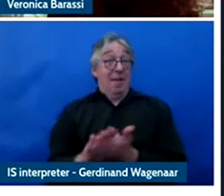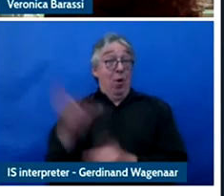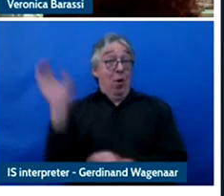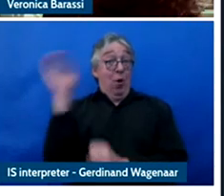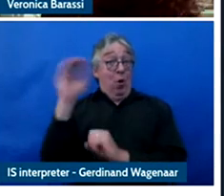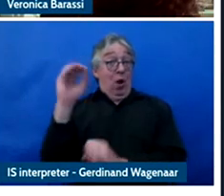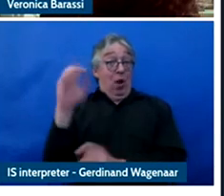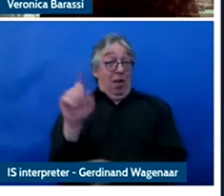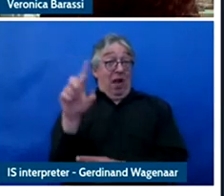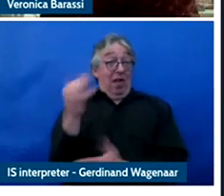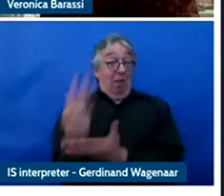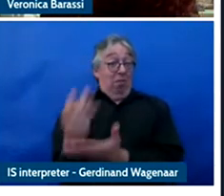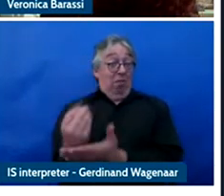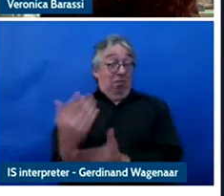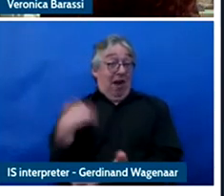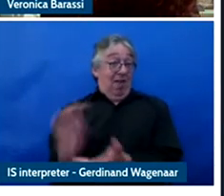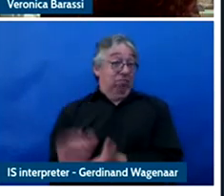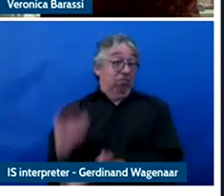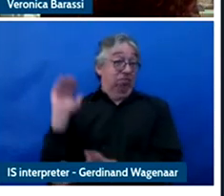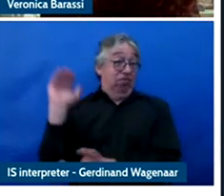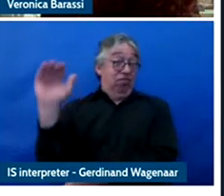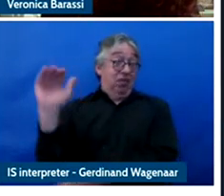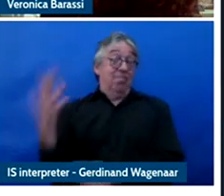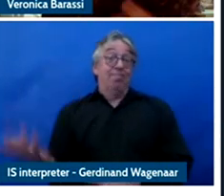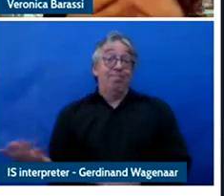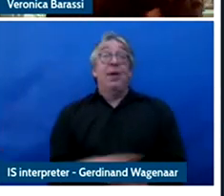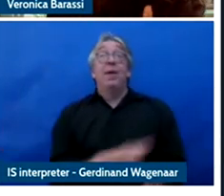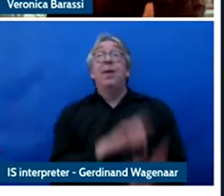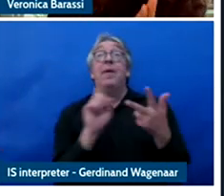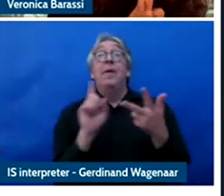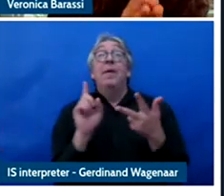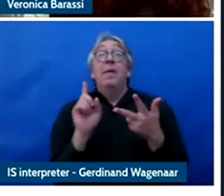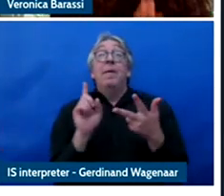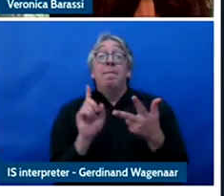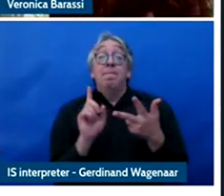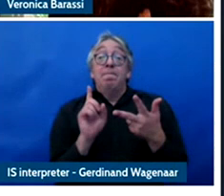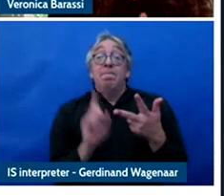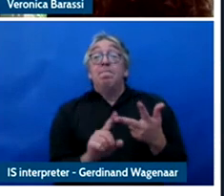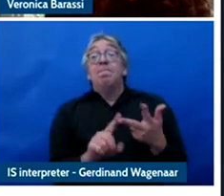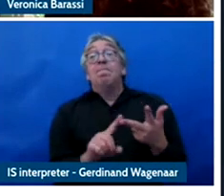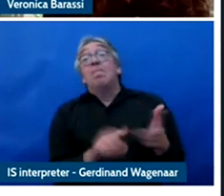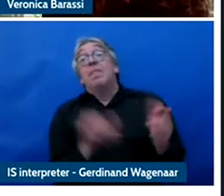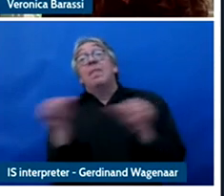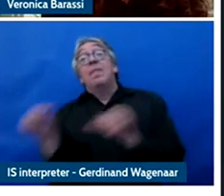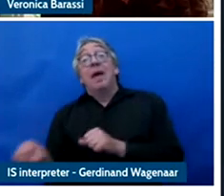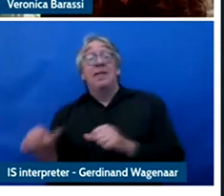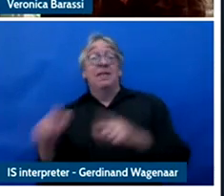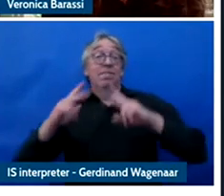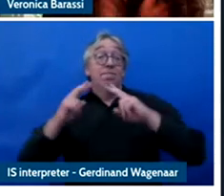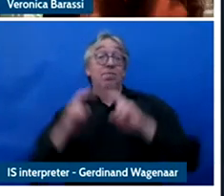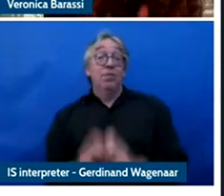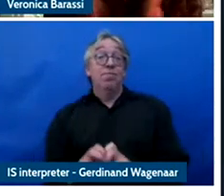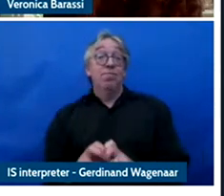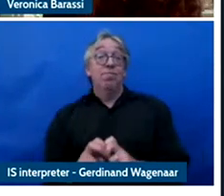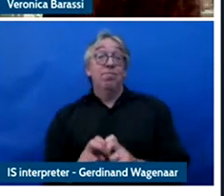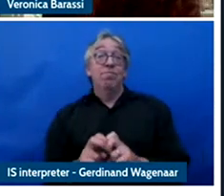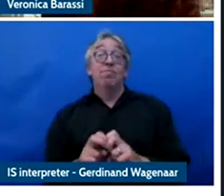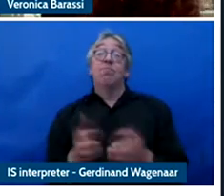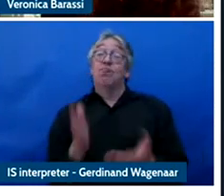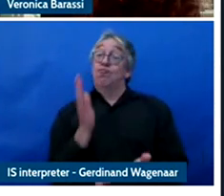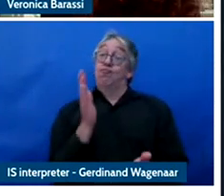the thirded part of my project and actually, noted how children are the